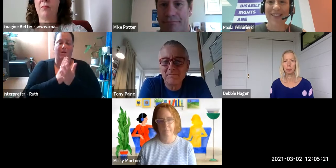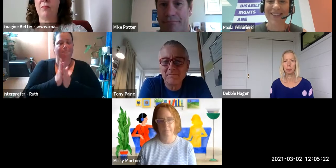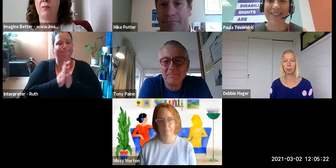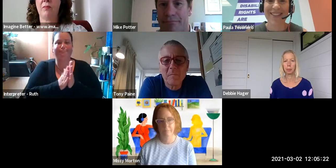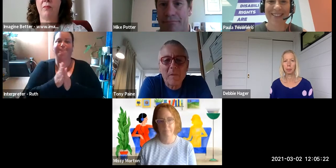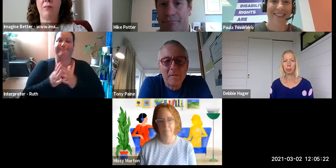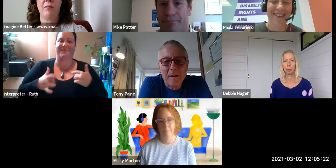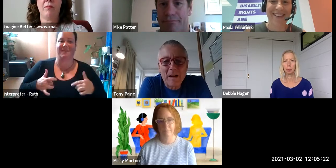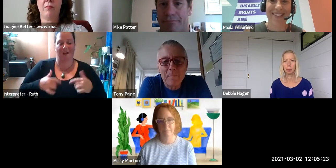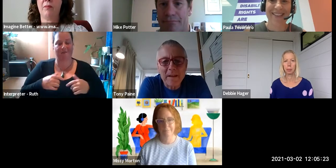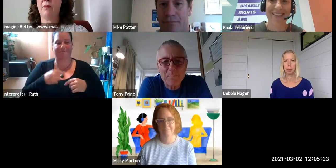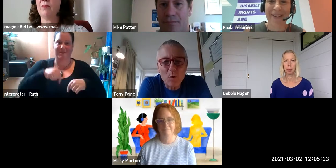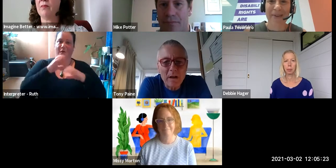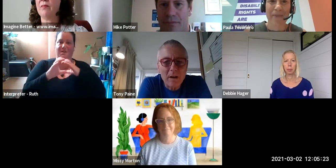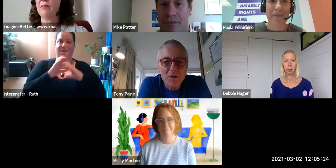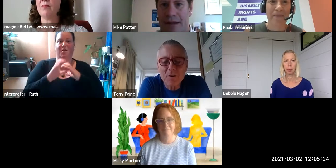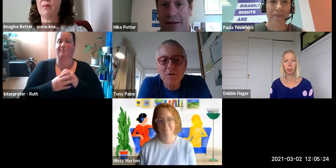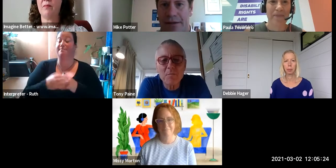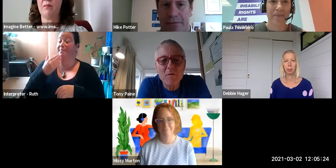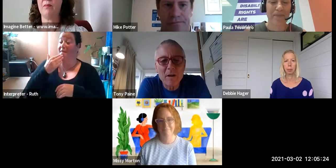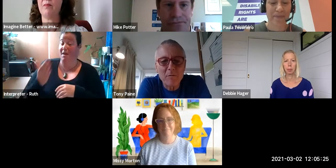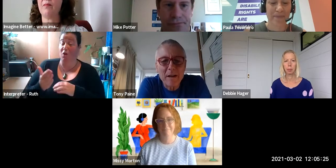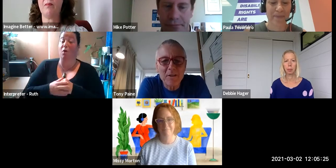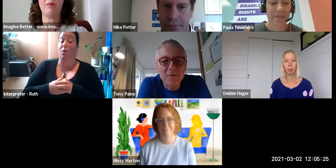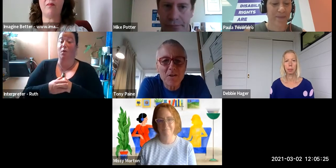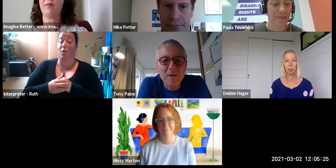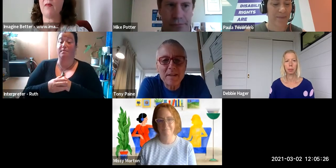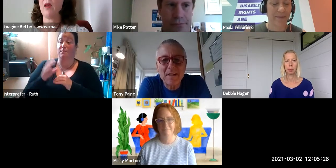[Tony Paine] Ah thanks Paula. I'll just move around the screen.